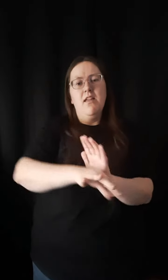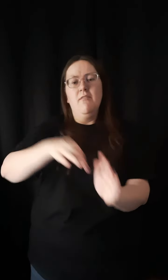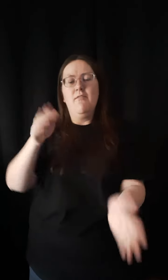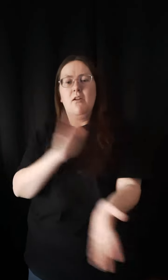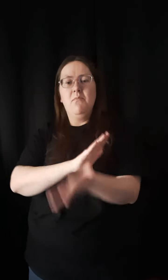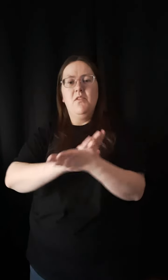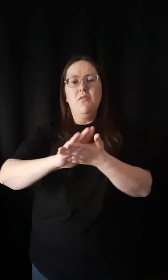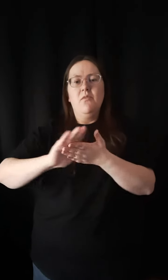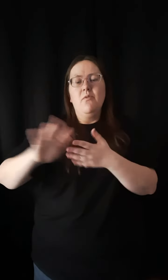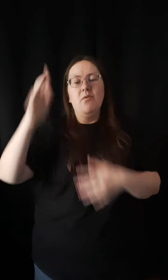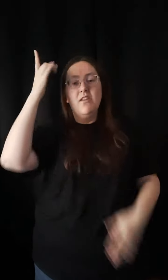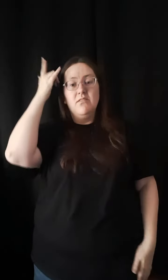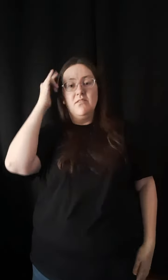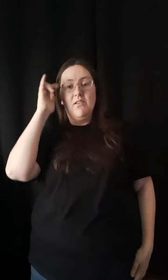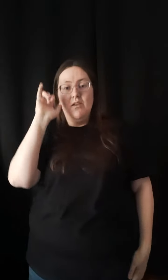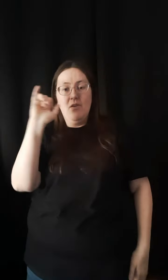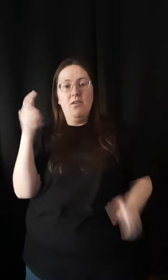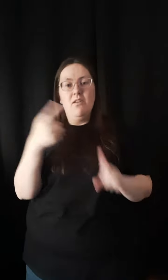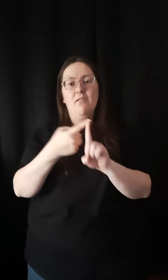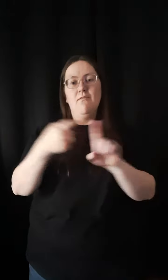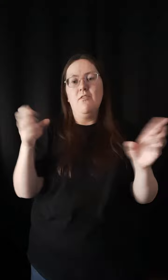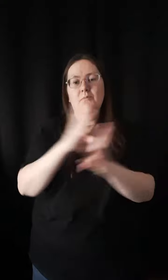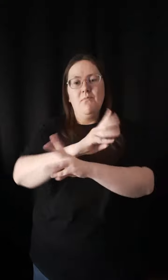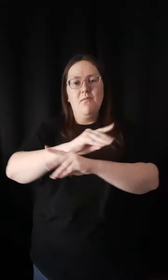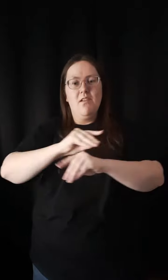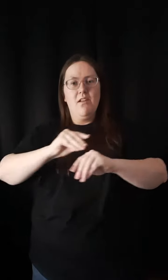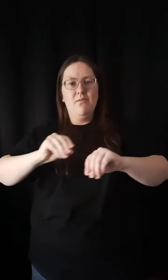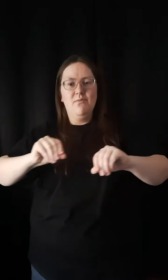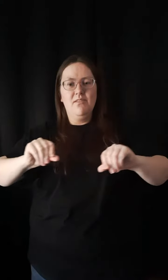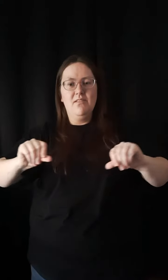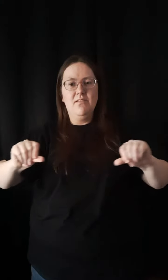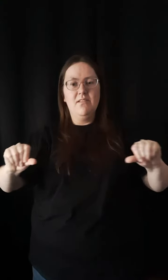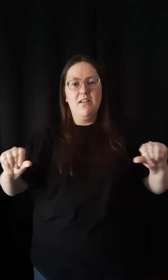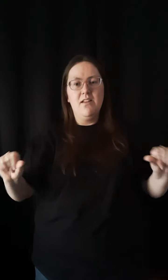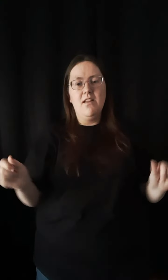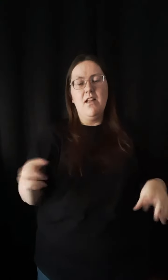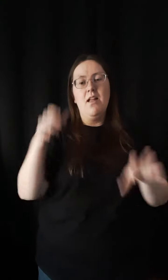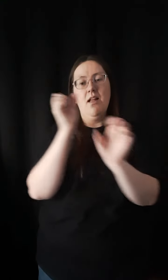And find purest gold in miry clay